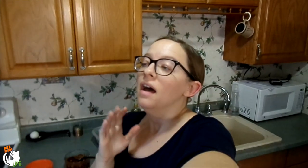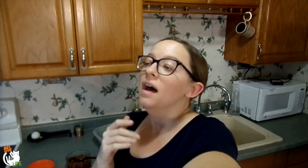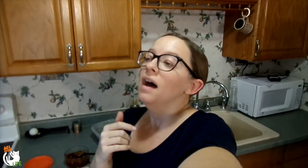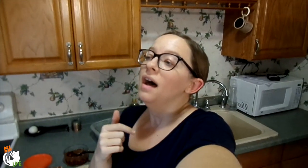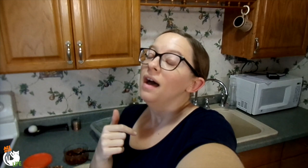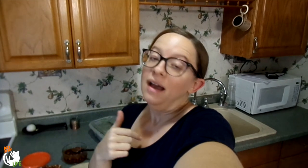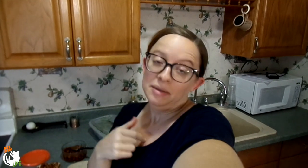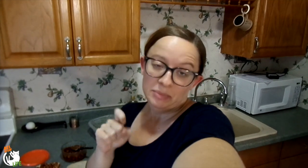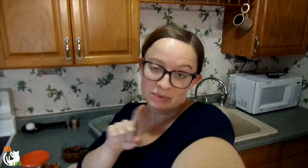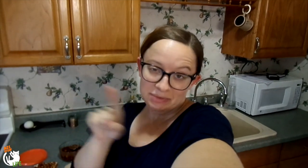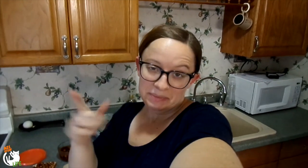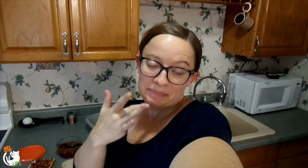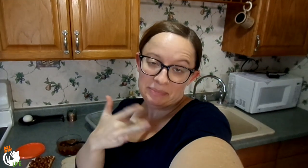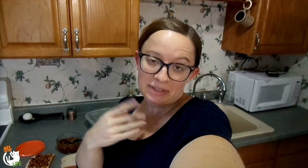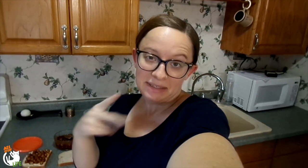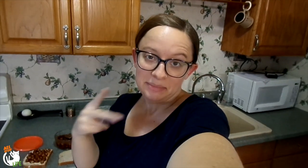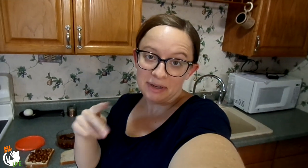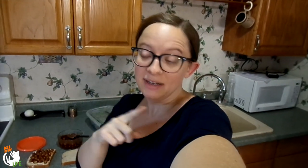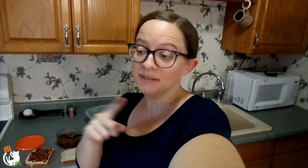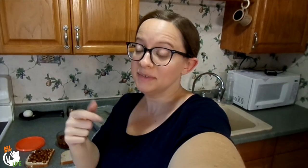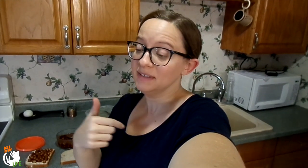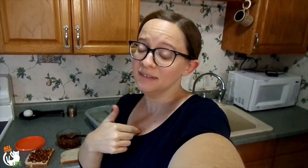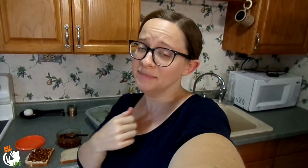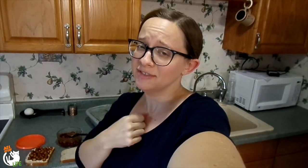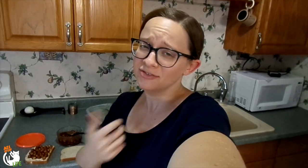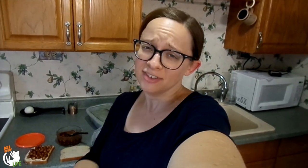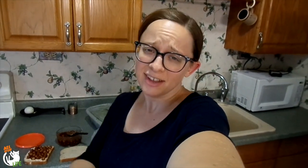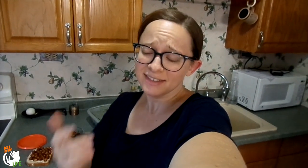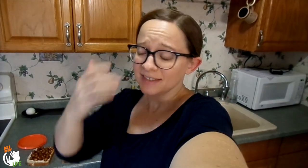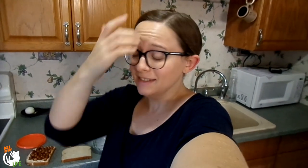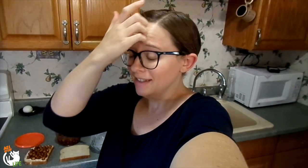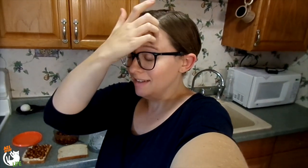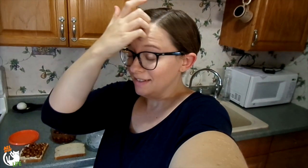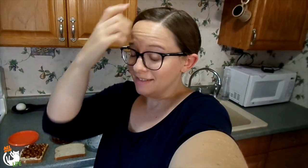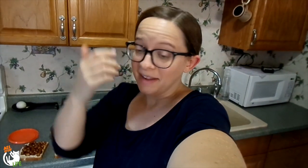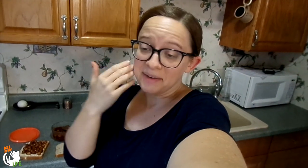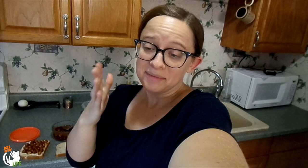Hey, I'm suppose to go to a birthday party but I am exhausted.